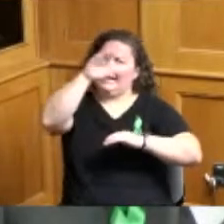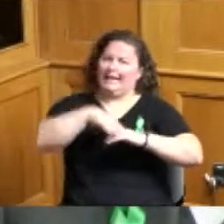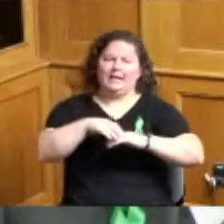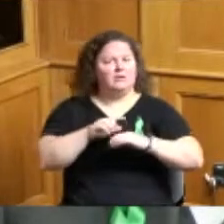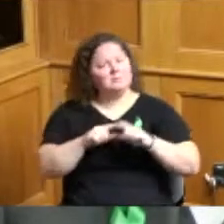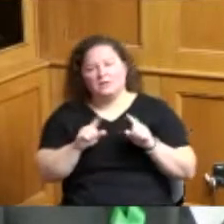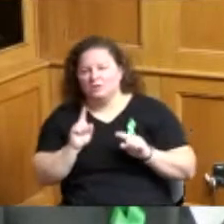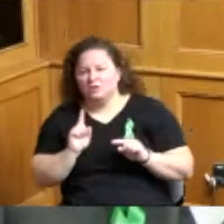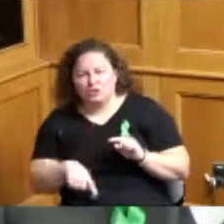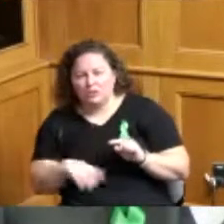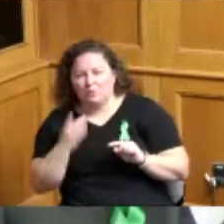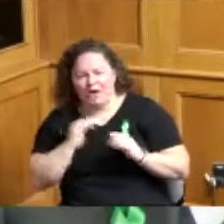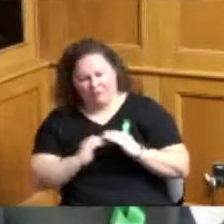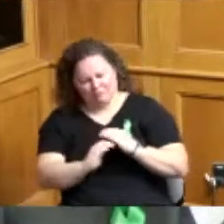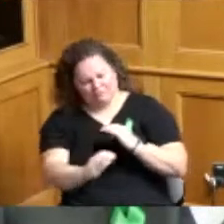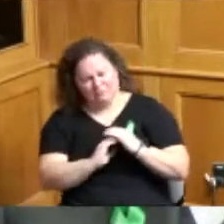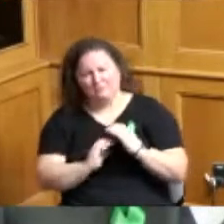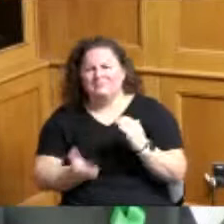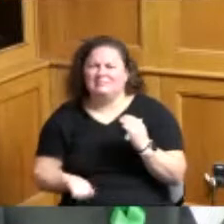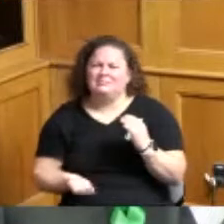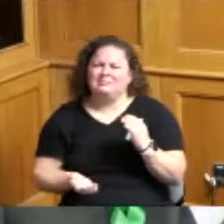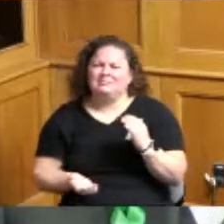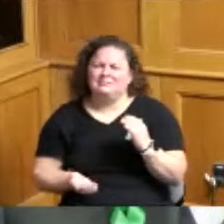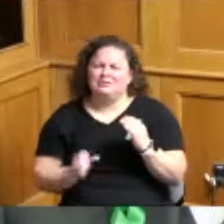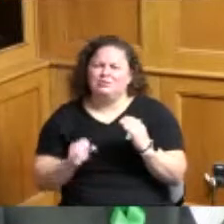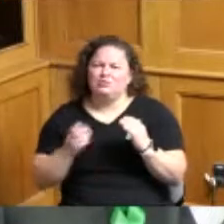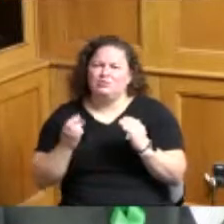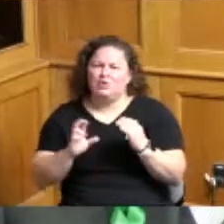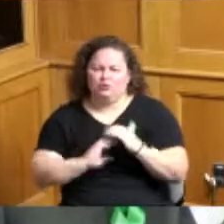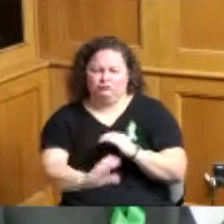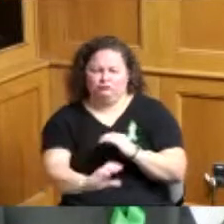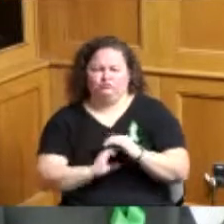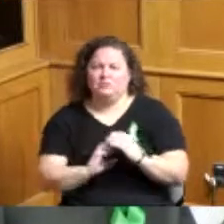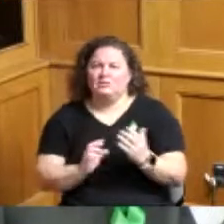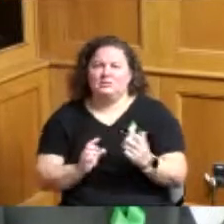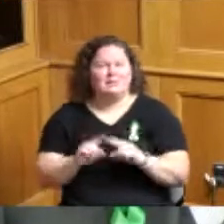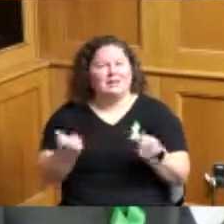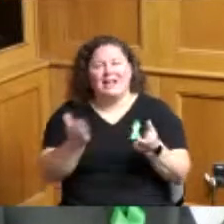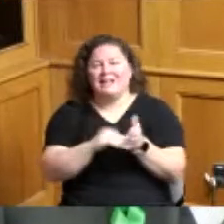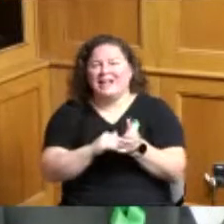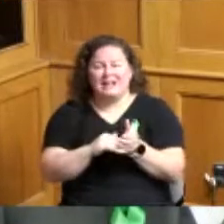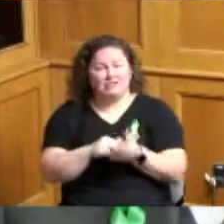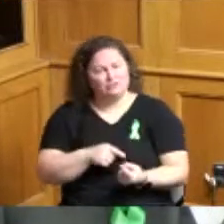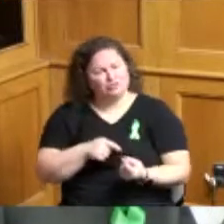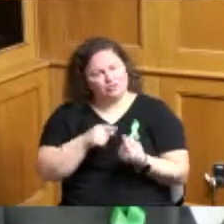there was a sewer pipe underneath it and she she again is really struggling with this process so